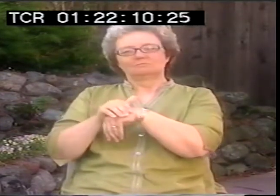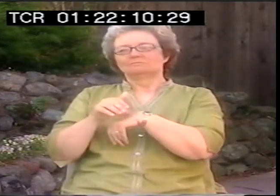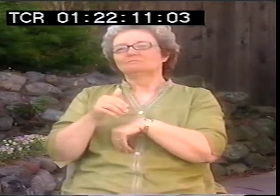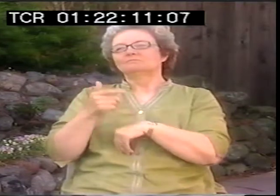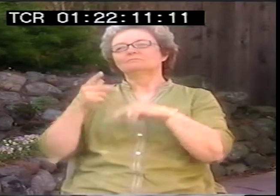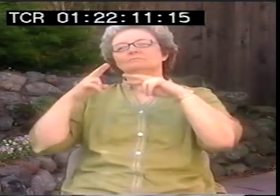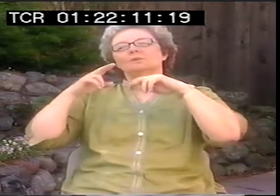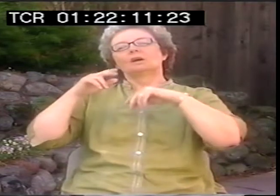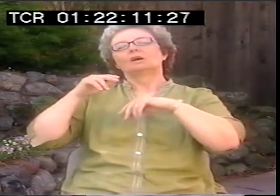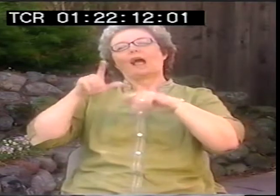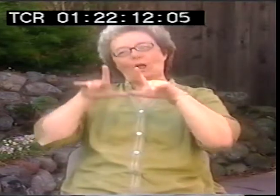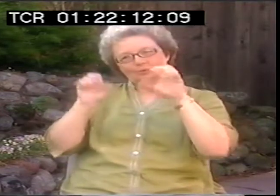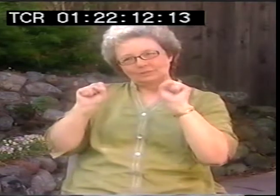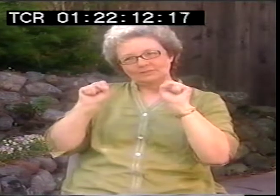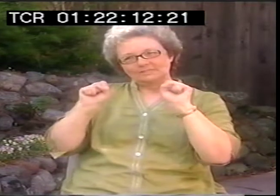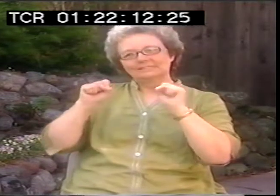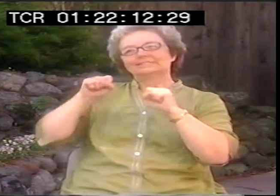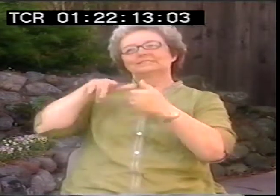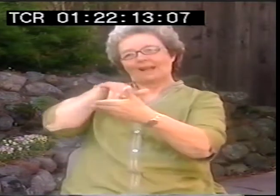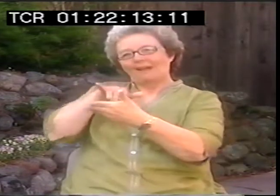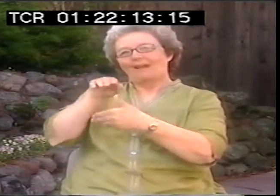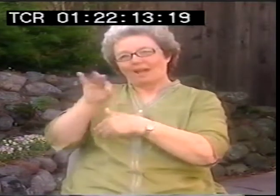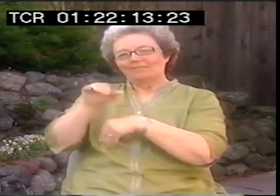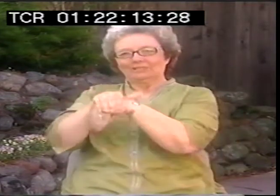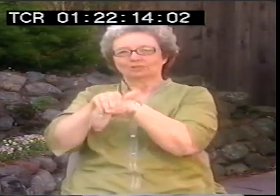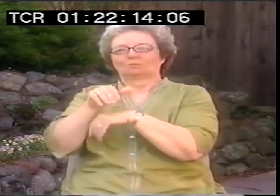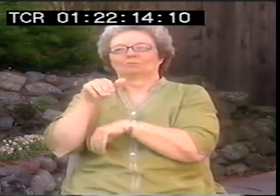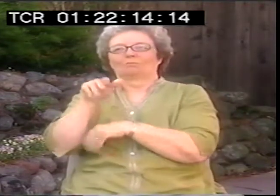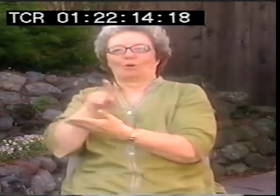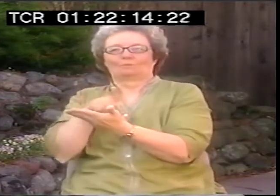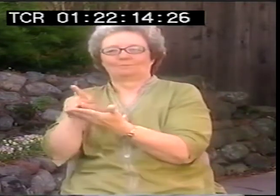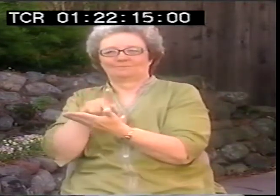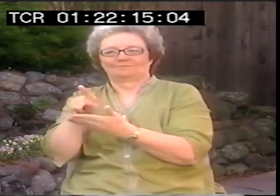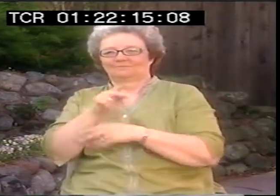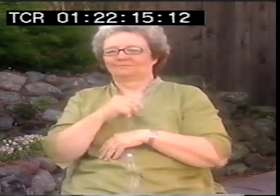it was called at Northeastern University. It was in English of course, so I